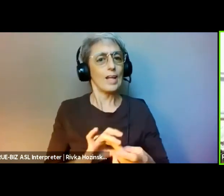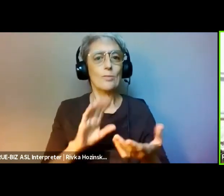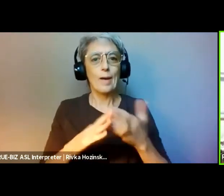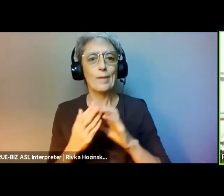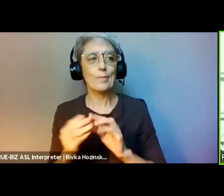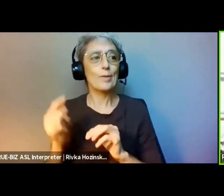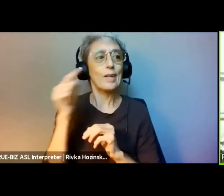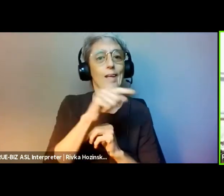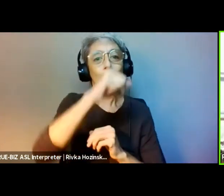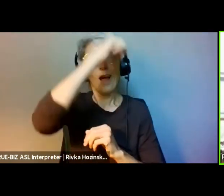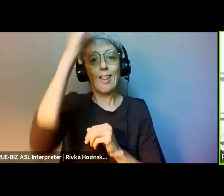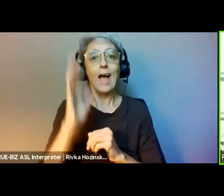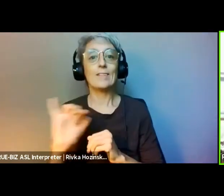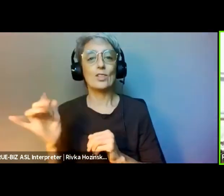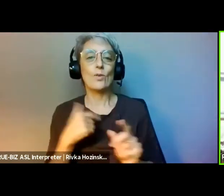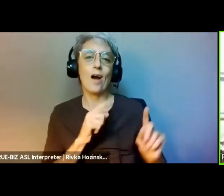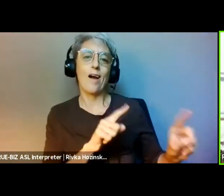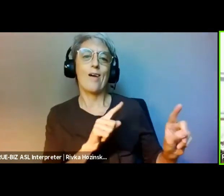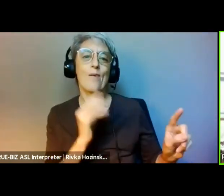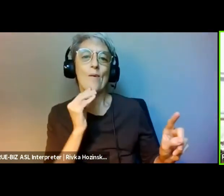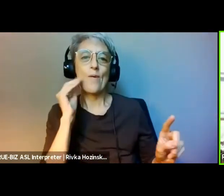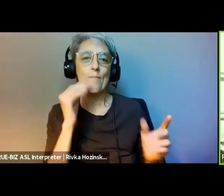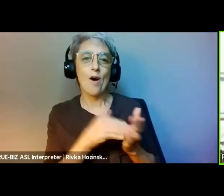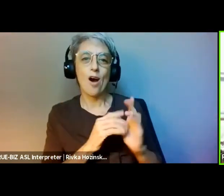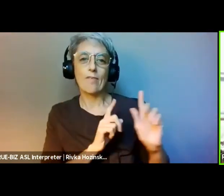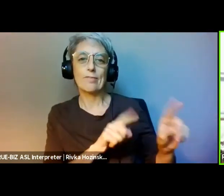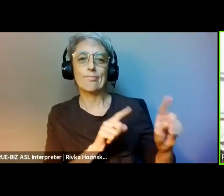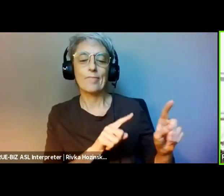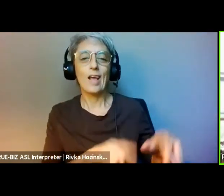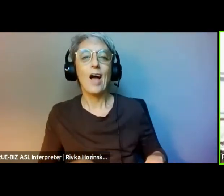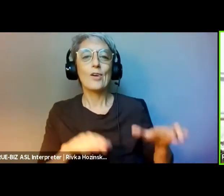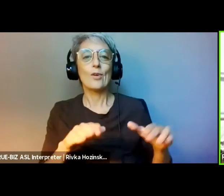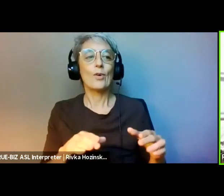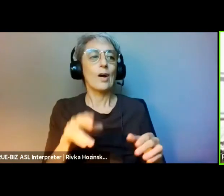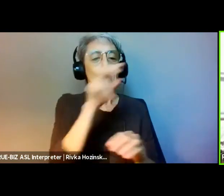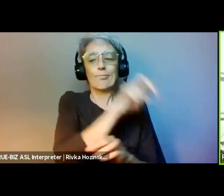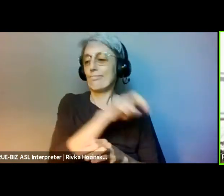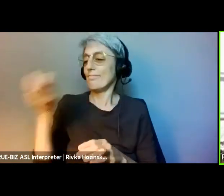for setting us into a similar energy vibration context